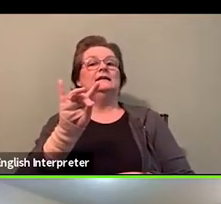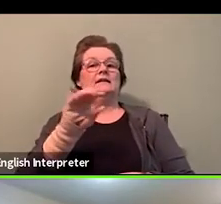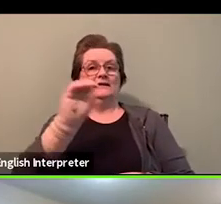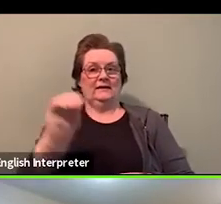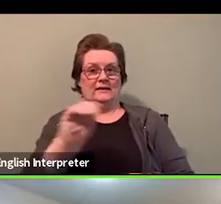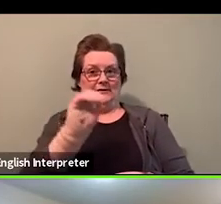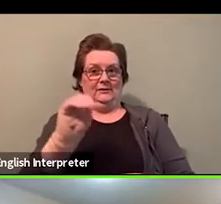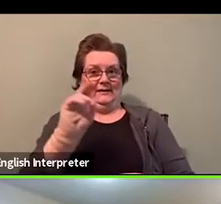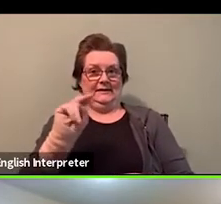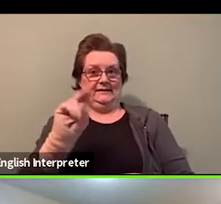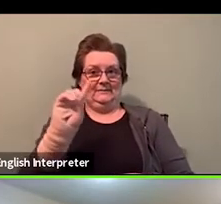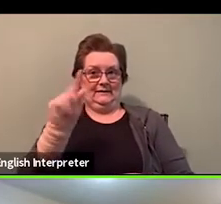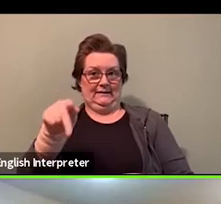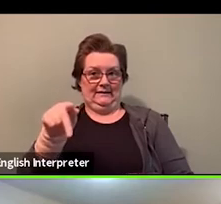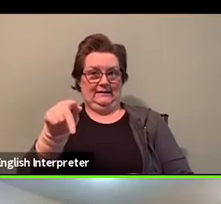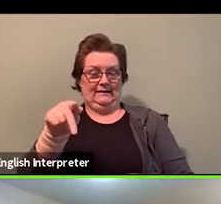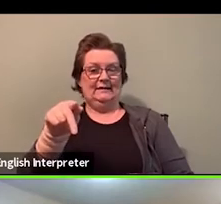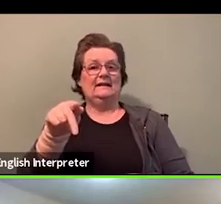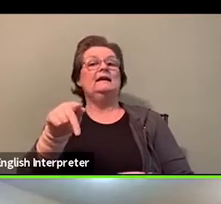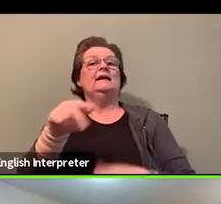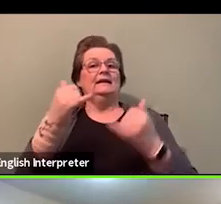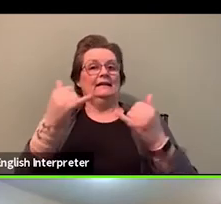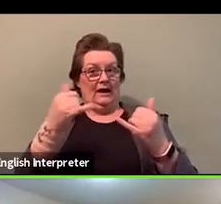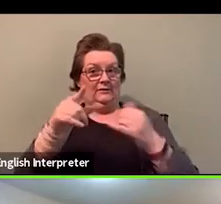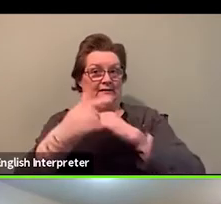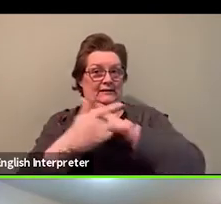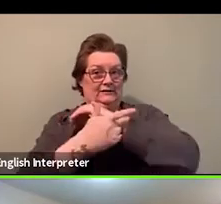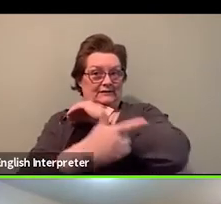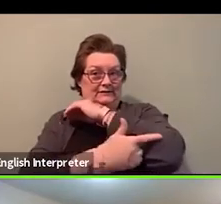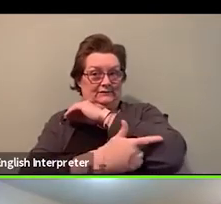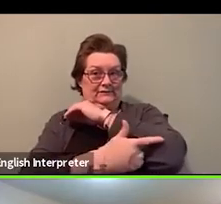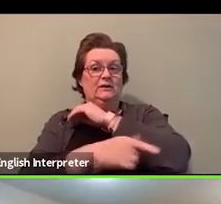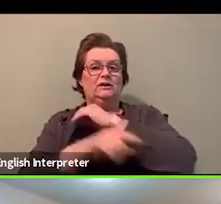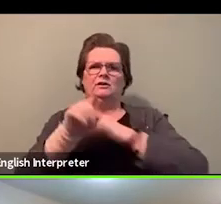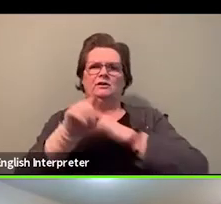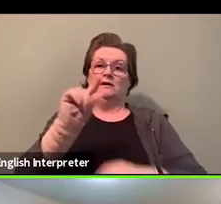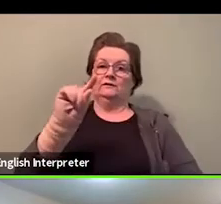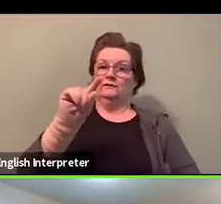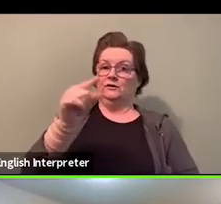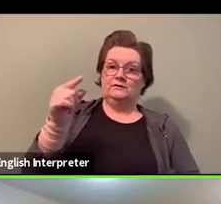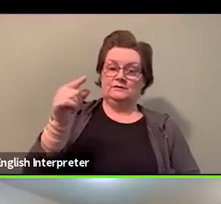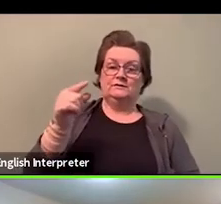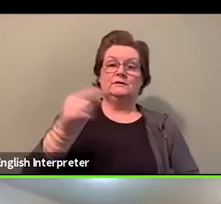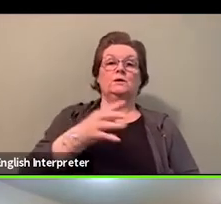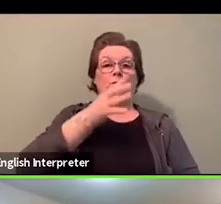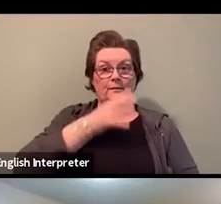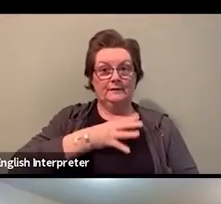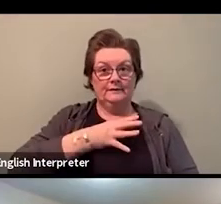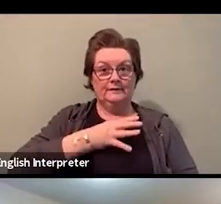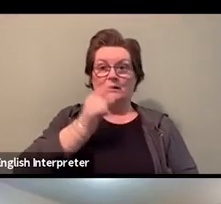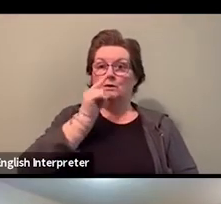And you're the first queer black woman in the legislature ,